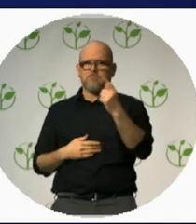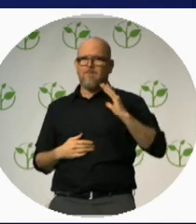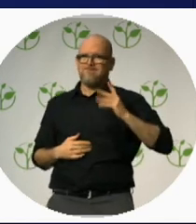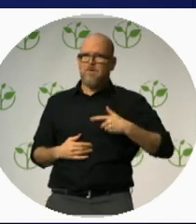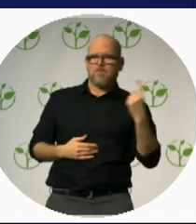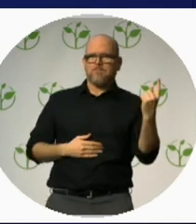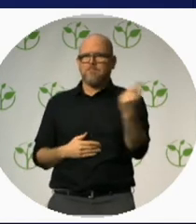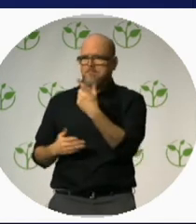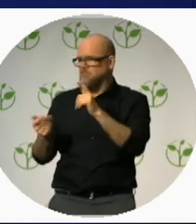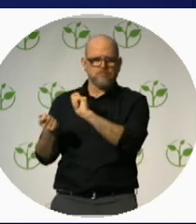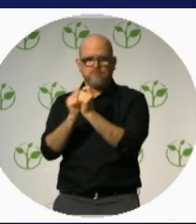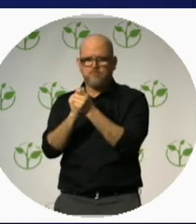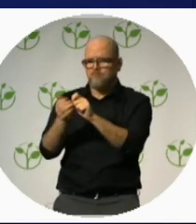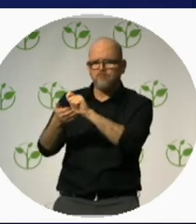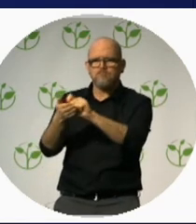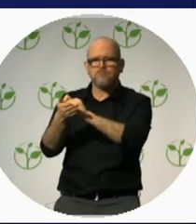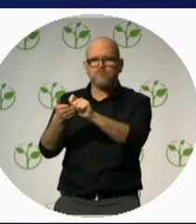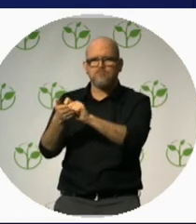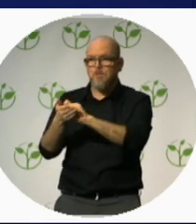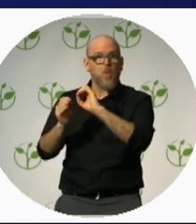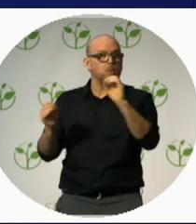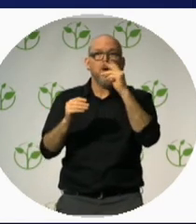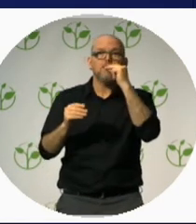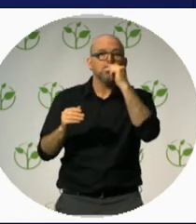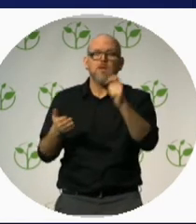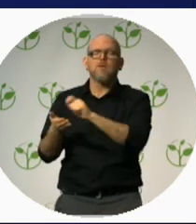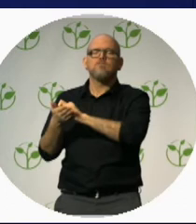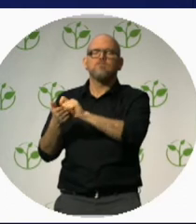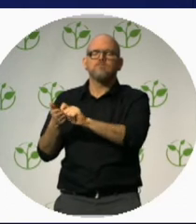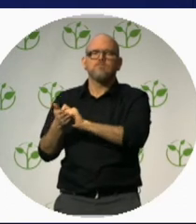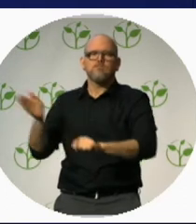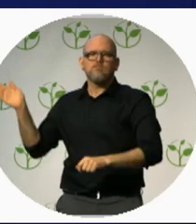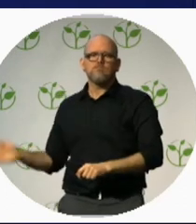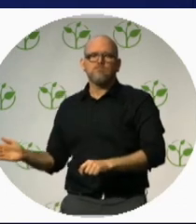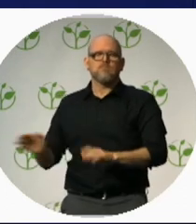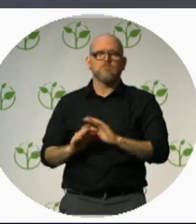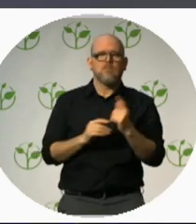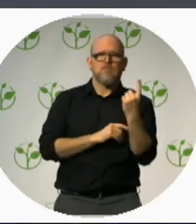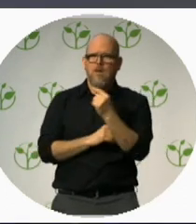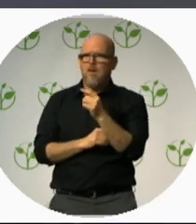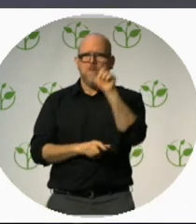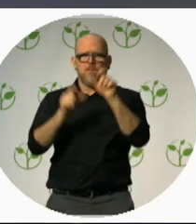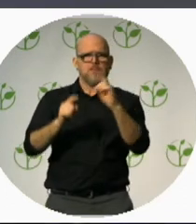Without a word to him she re-writes his sign which suddenly brings heaps of charity pouring